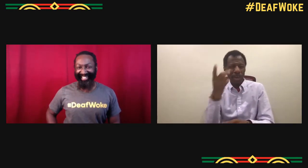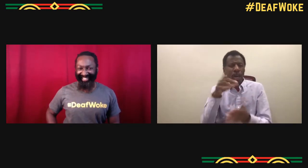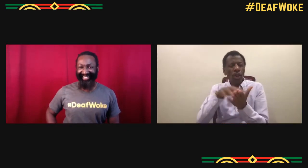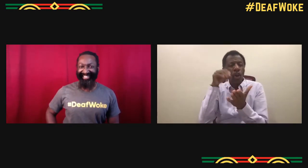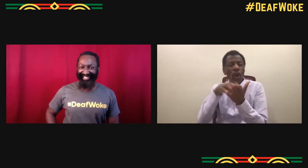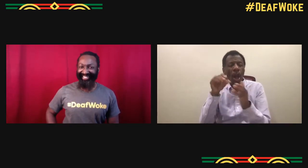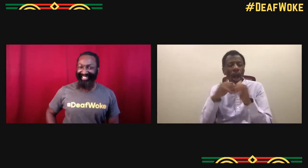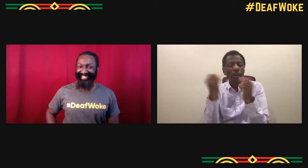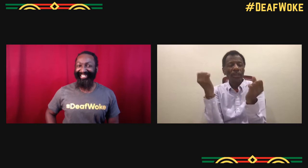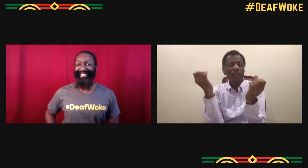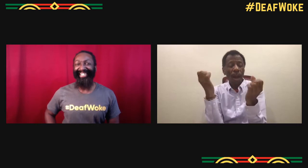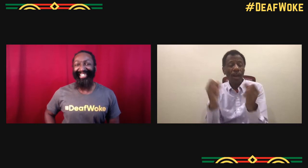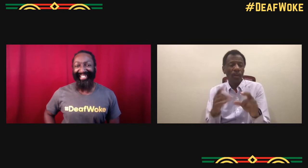So if you seen "Avatar 1"